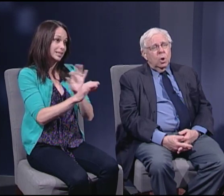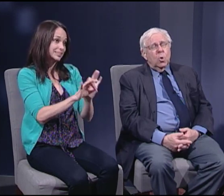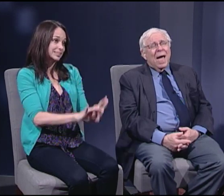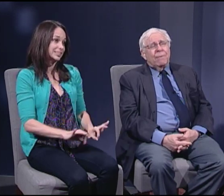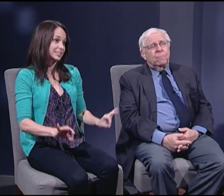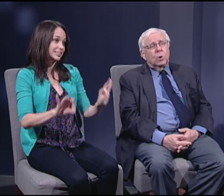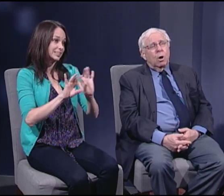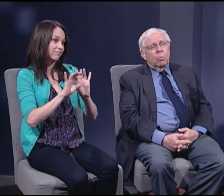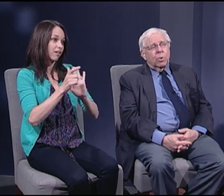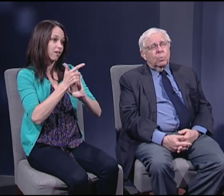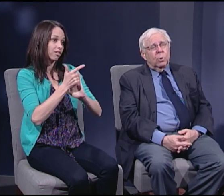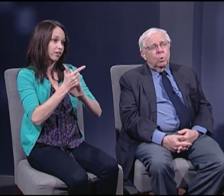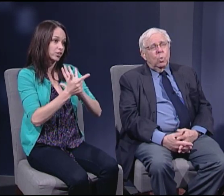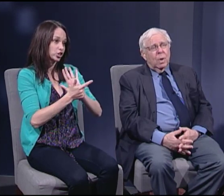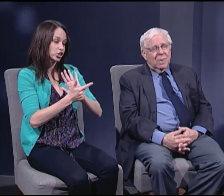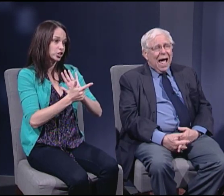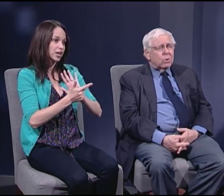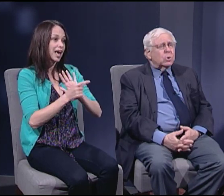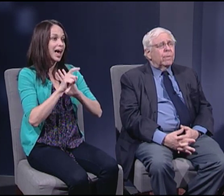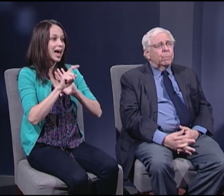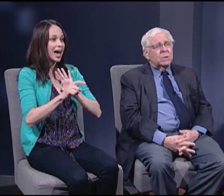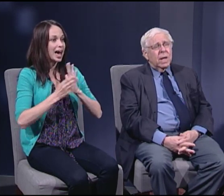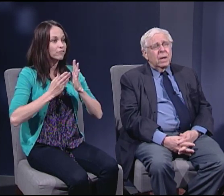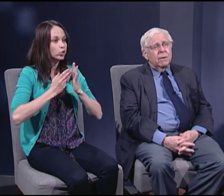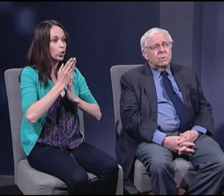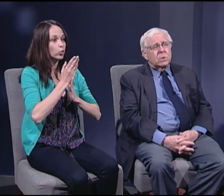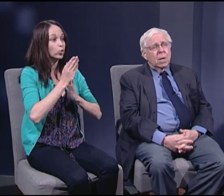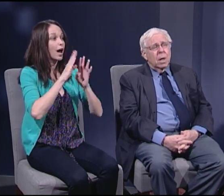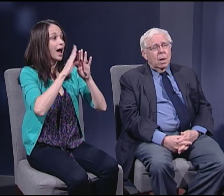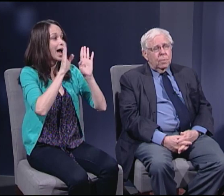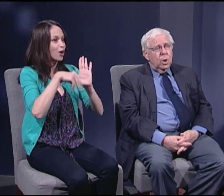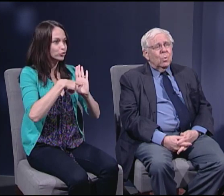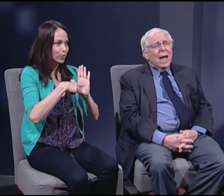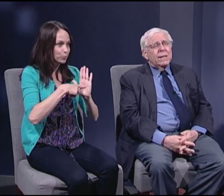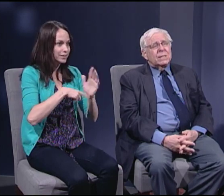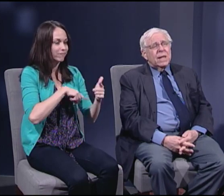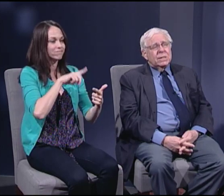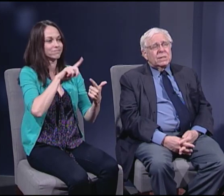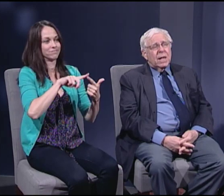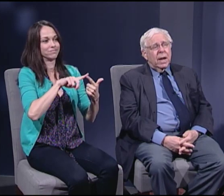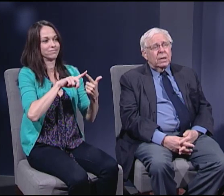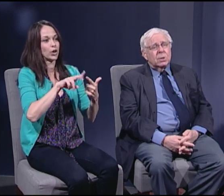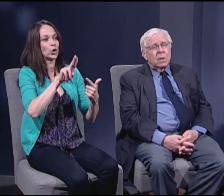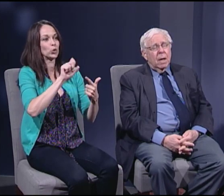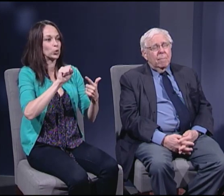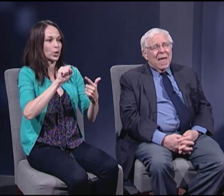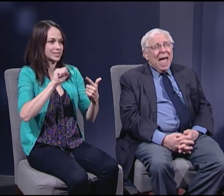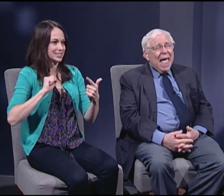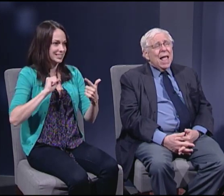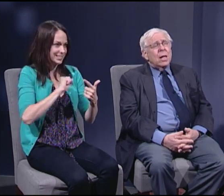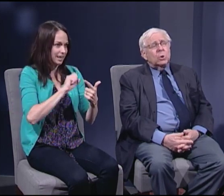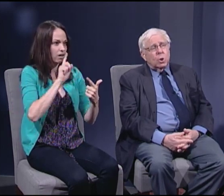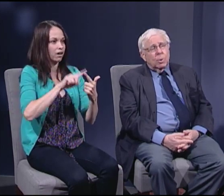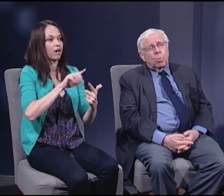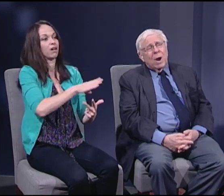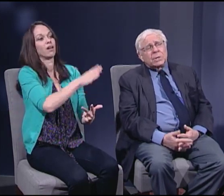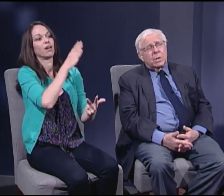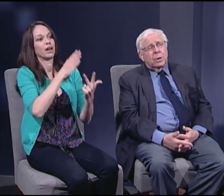you have to go through the House of Representatives, the United States Senate, and the President